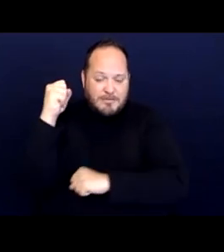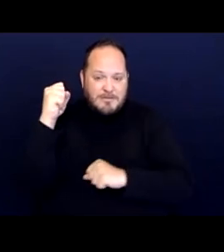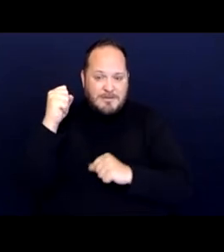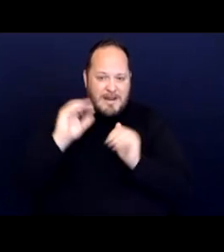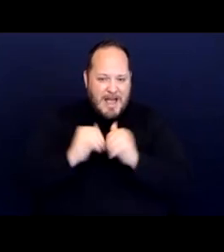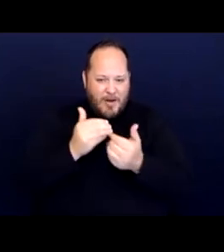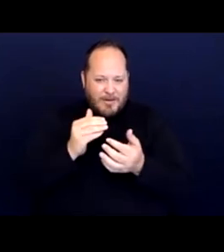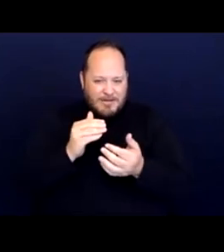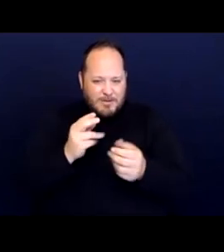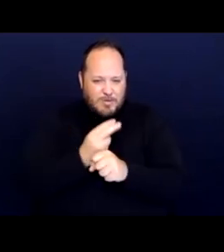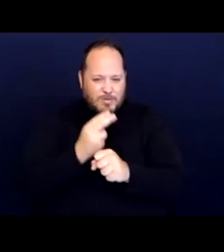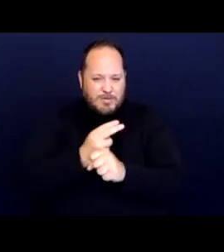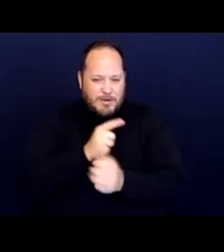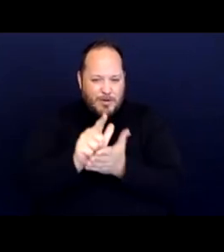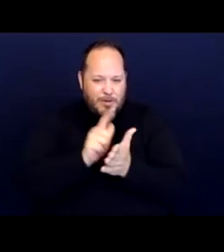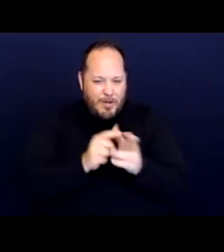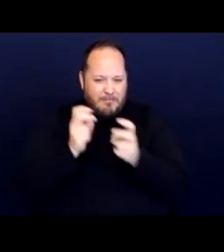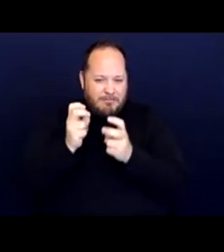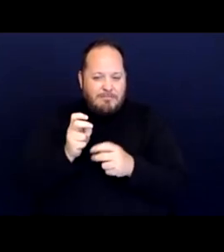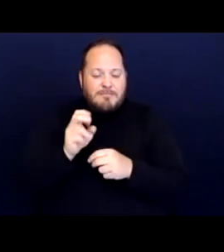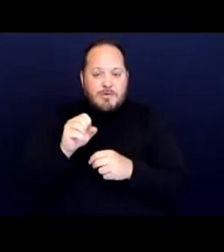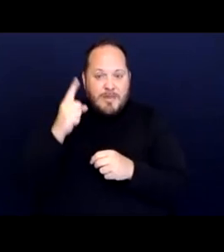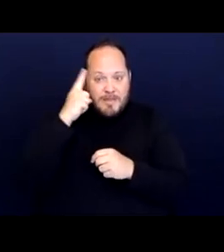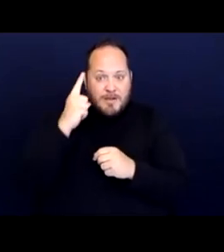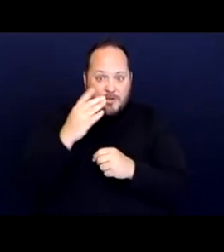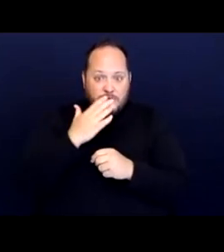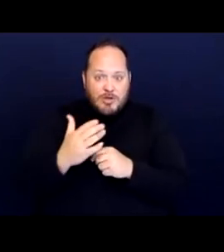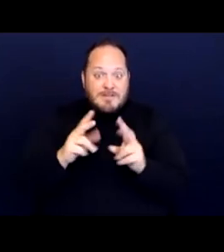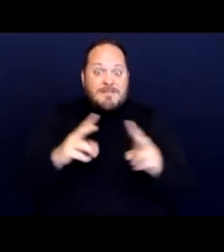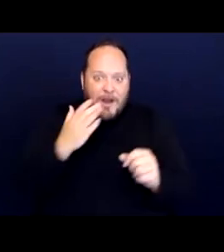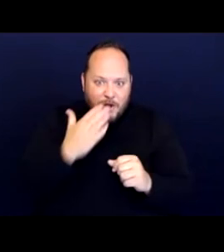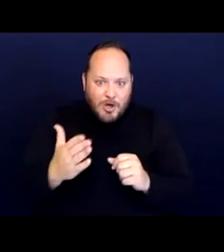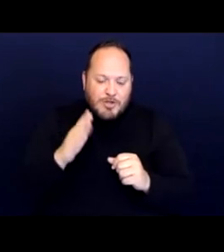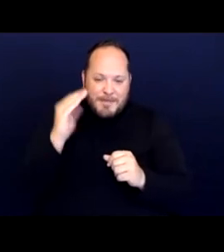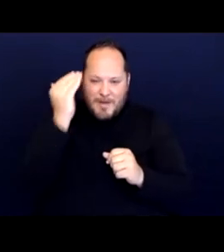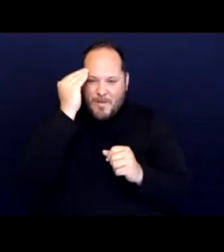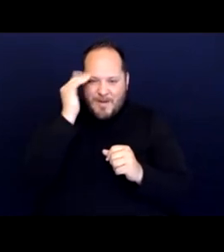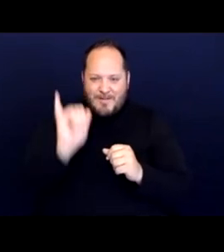And so I think it's good to be, it's very good to be aware of it. And it's also something that we'll continue